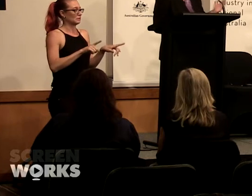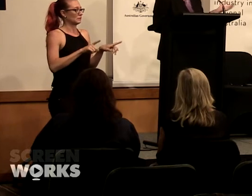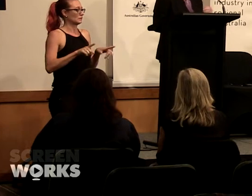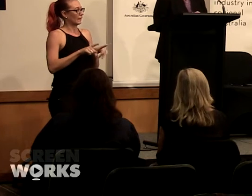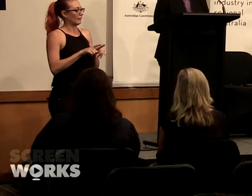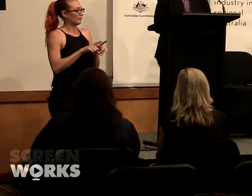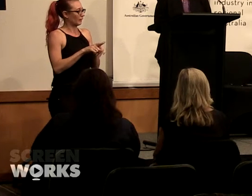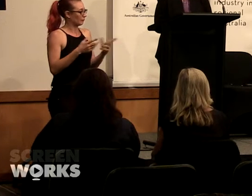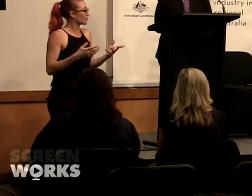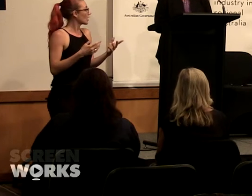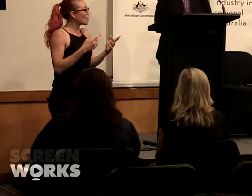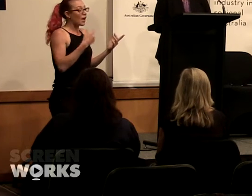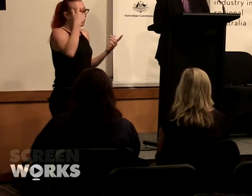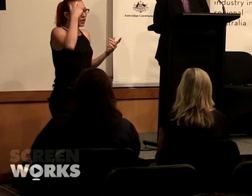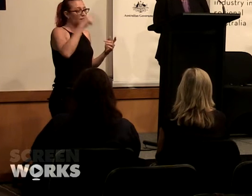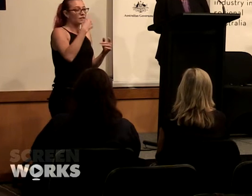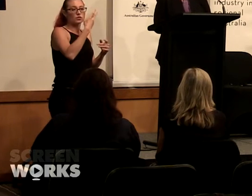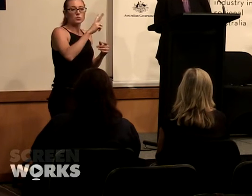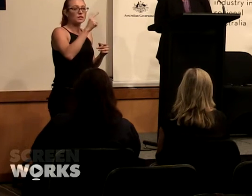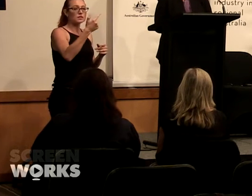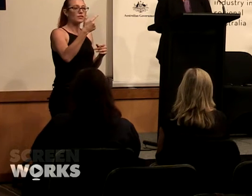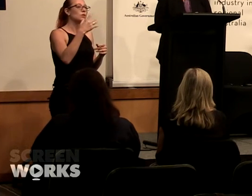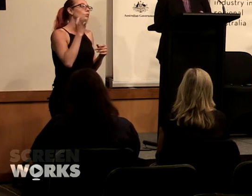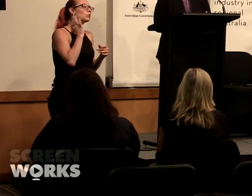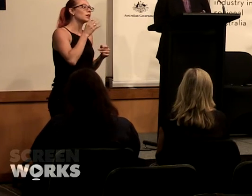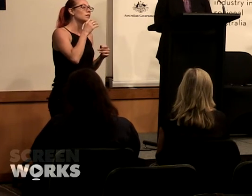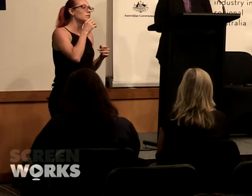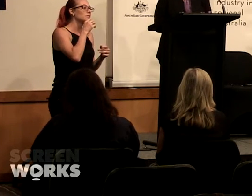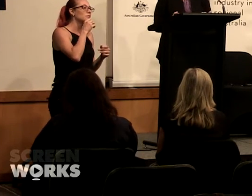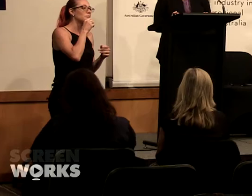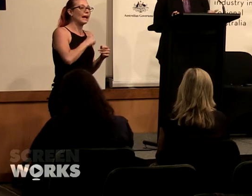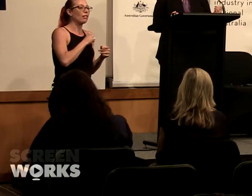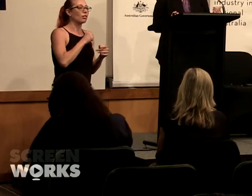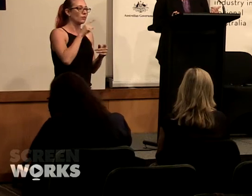as Grainne pointed out, that the 27 white and male, was turned into male,